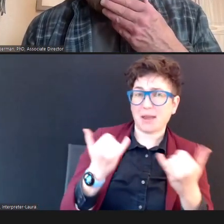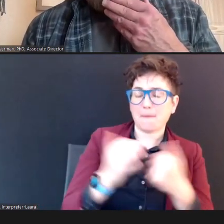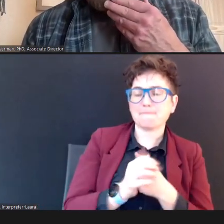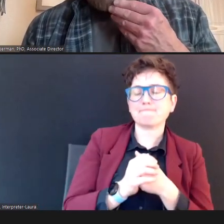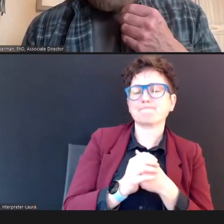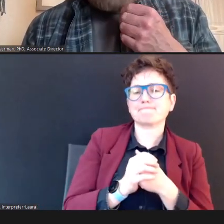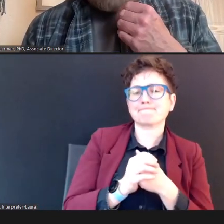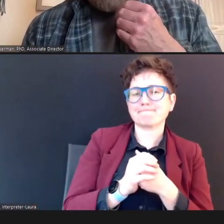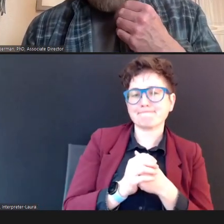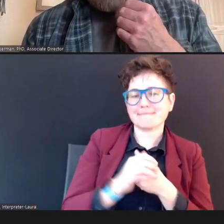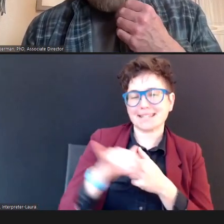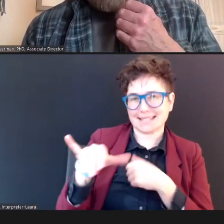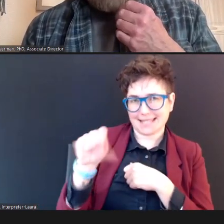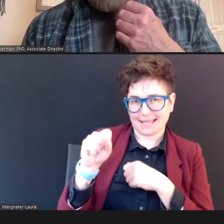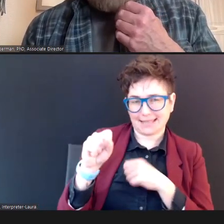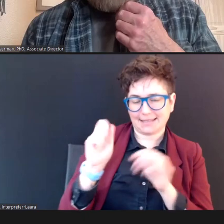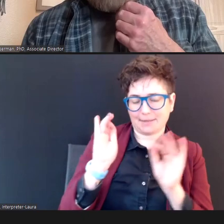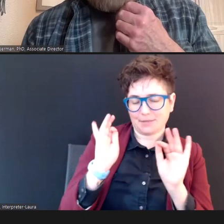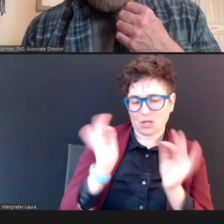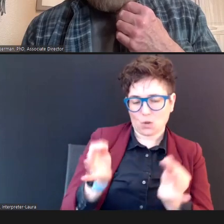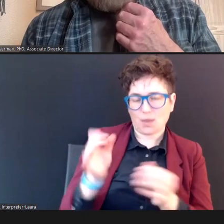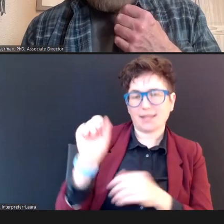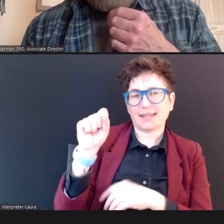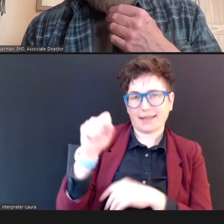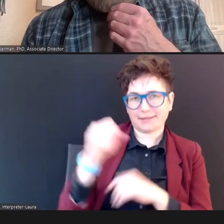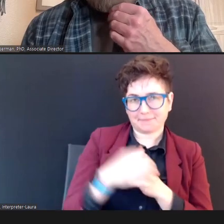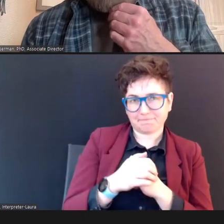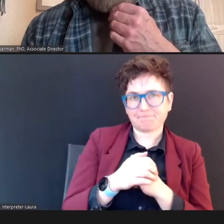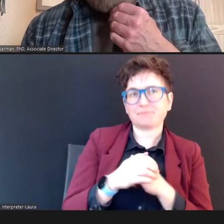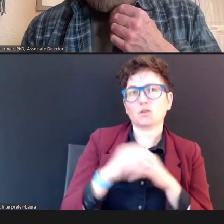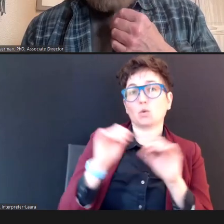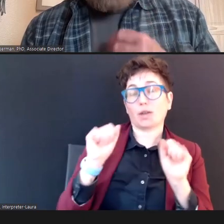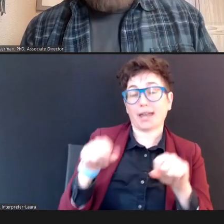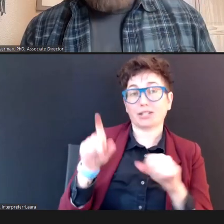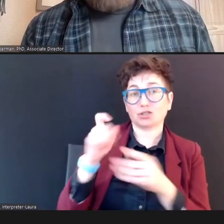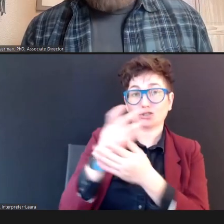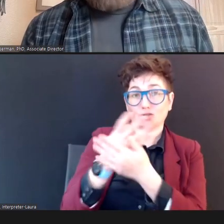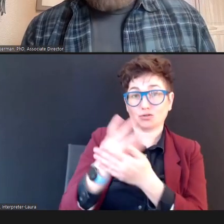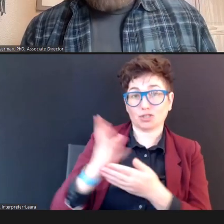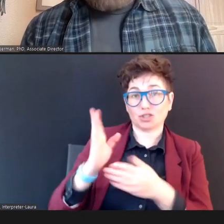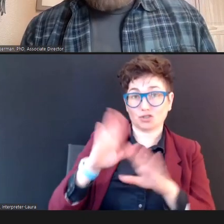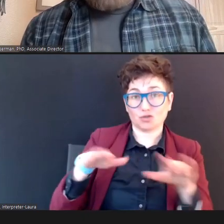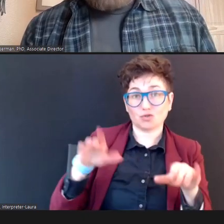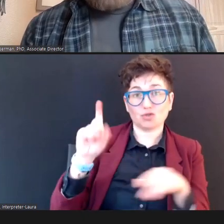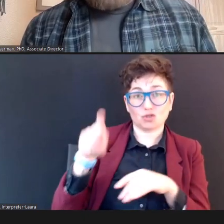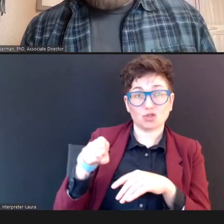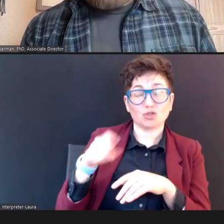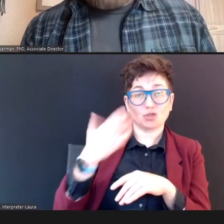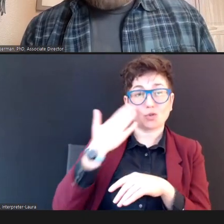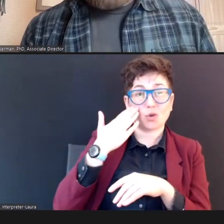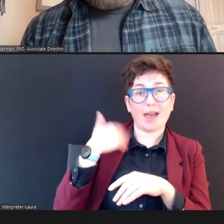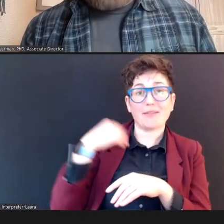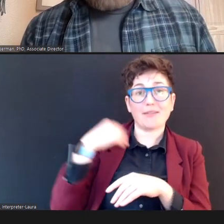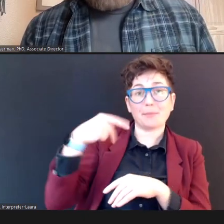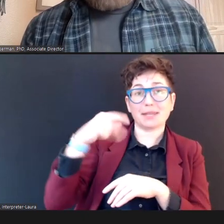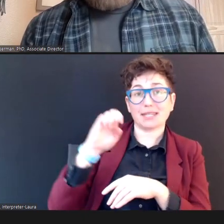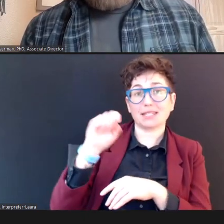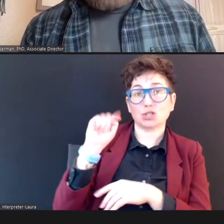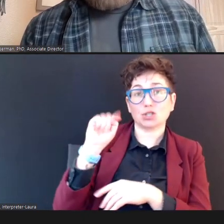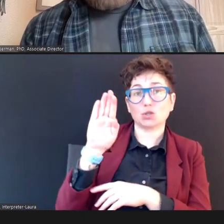Yes, you can -- you can and should screen children who you know, have PE tubes, it's really one way to find out if the tubes are, actually,